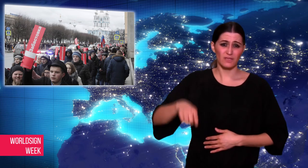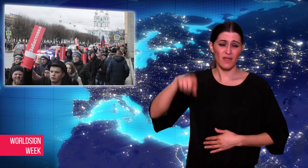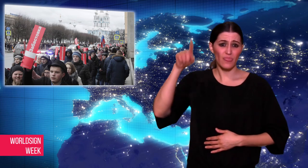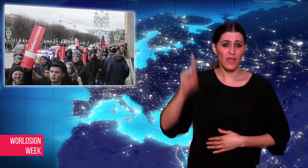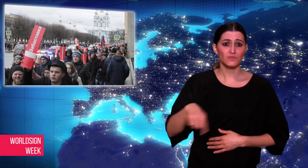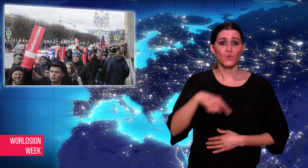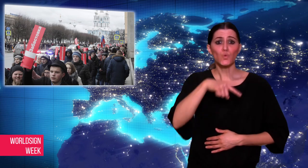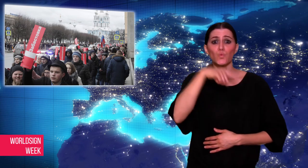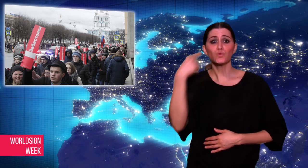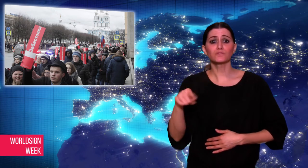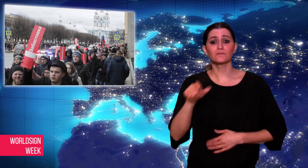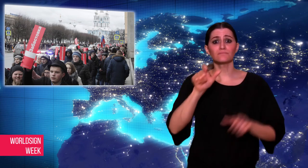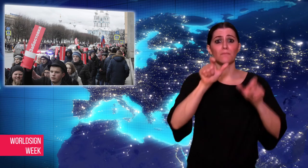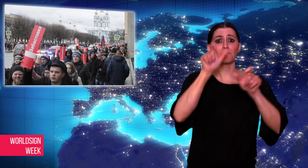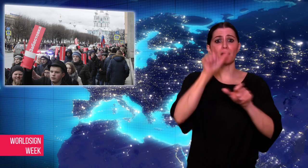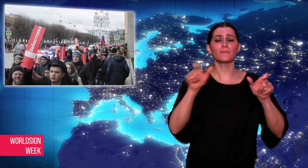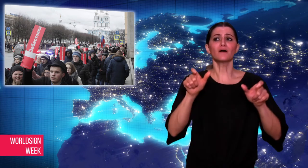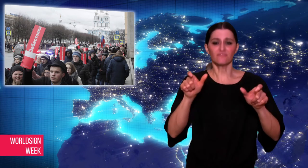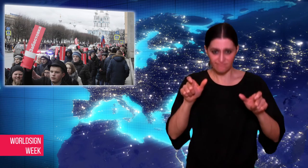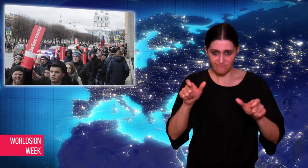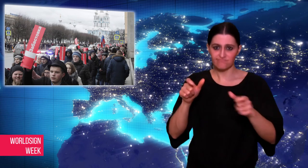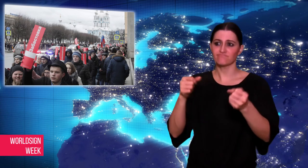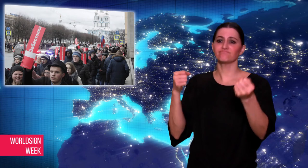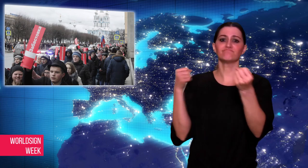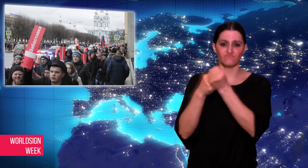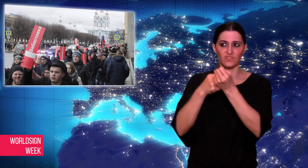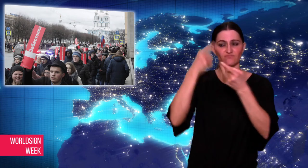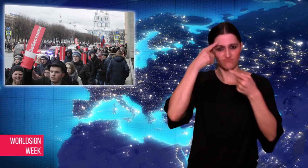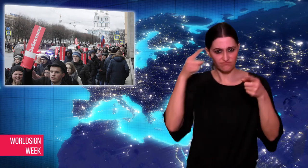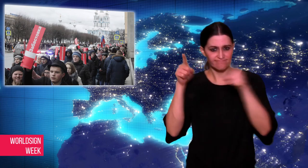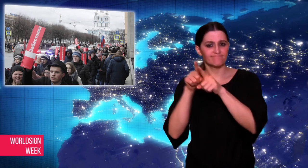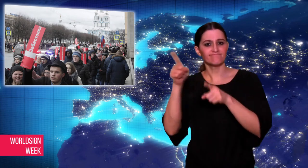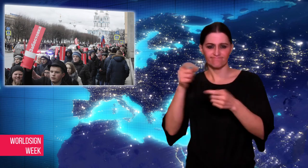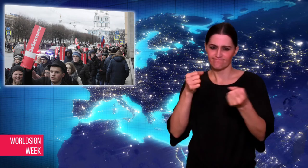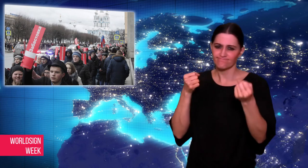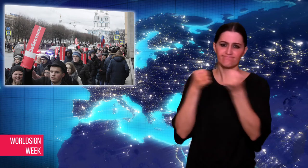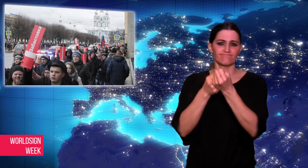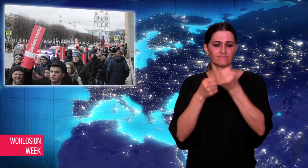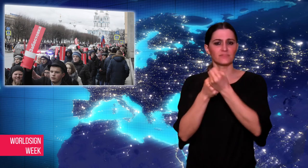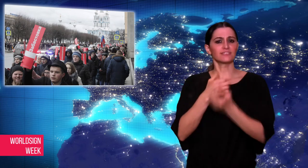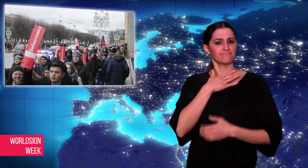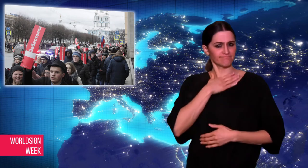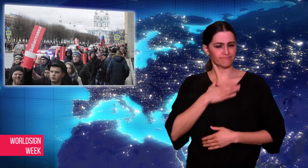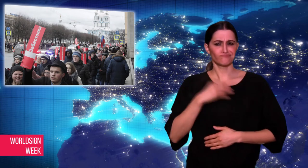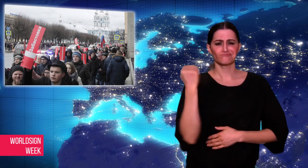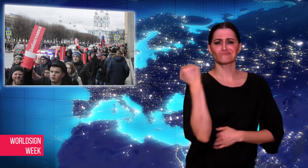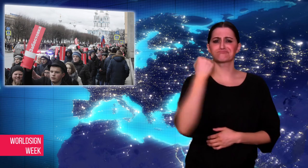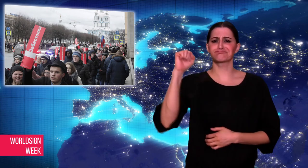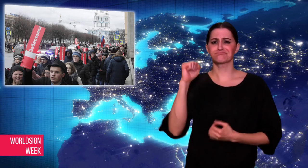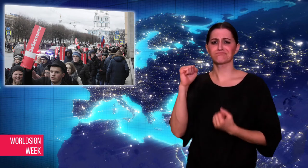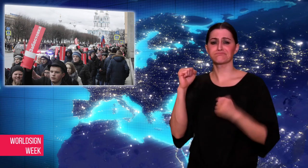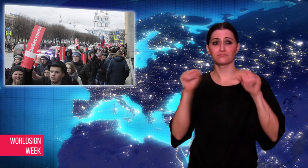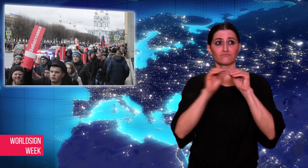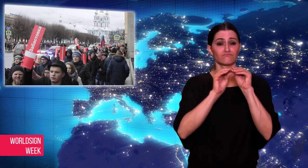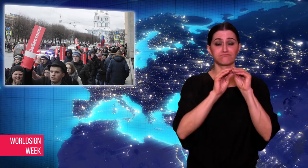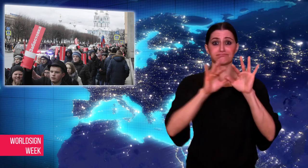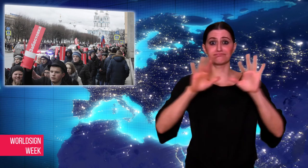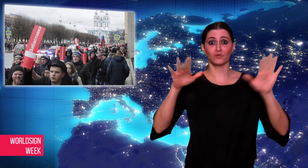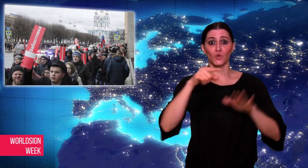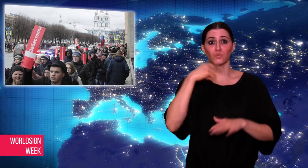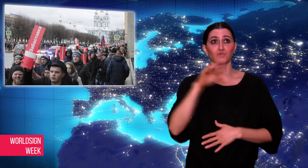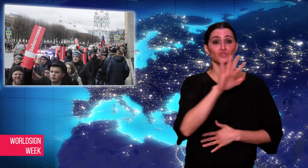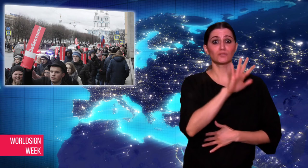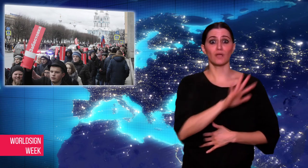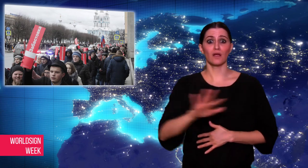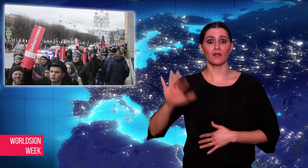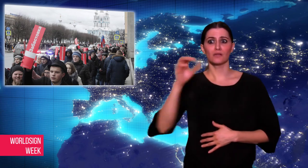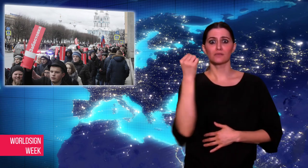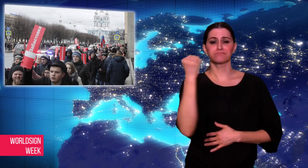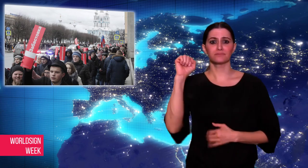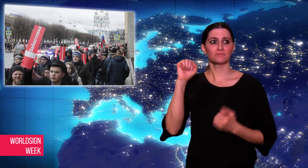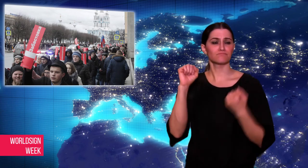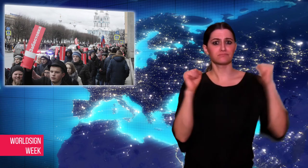who joined protests across the country,